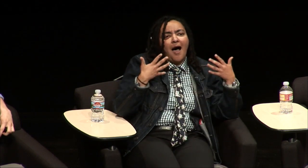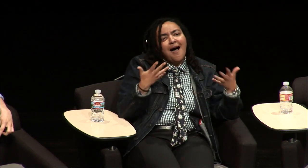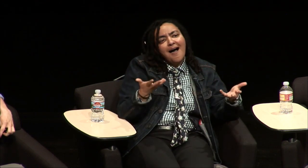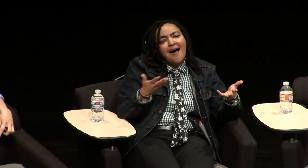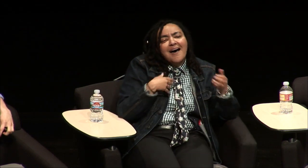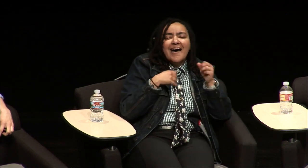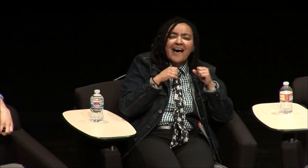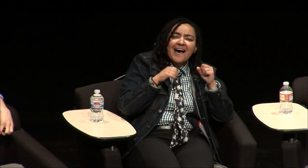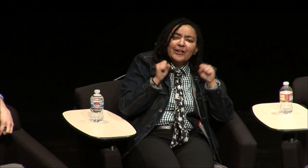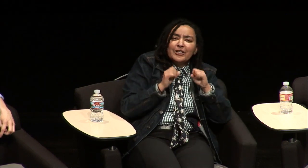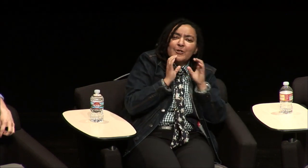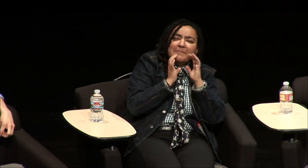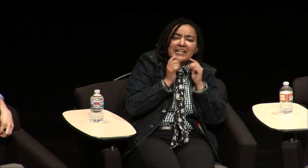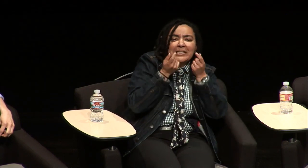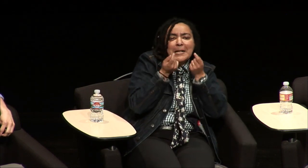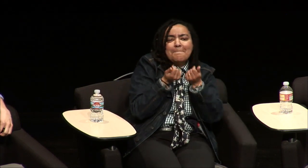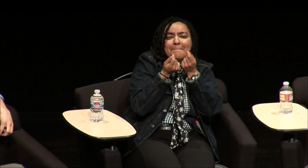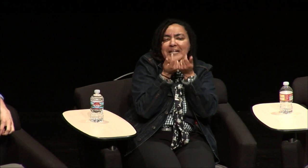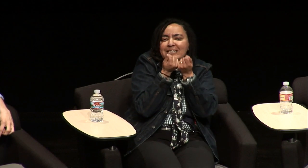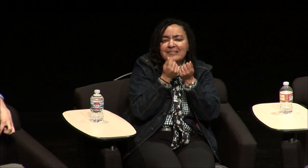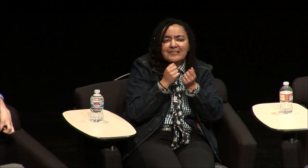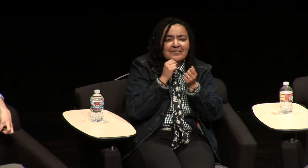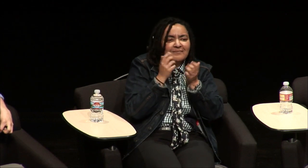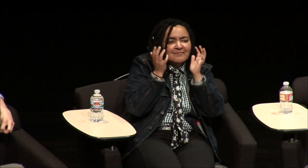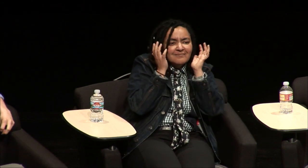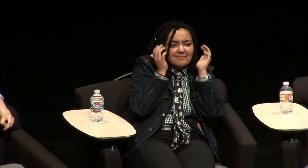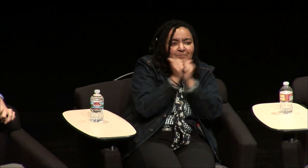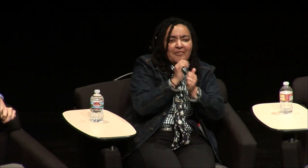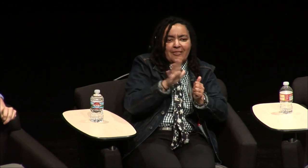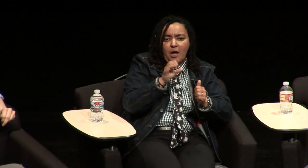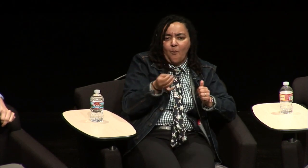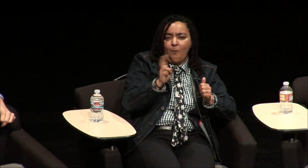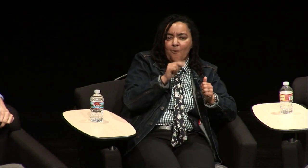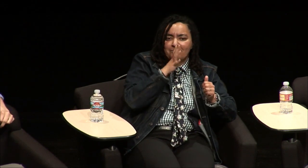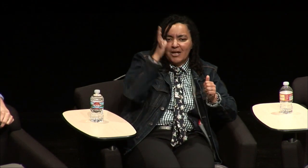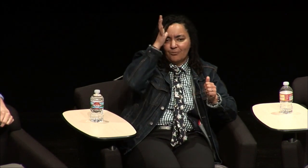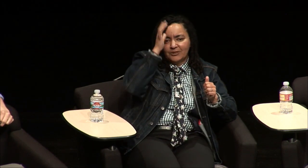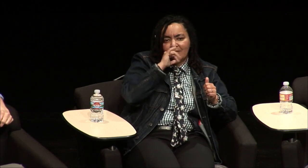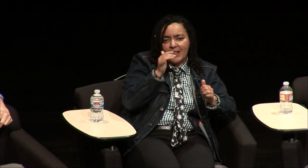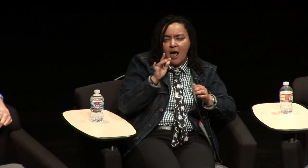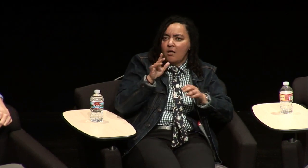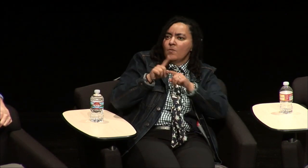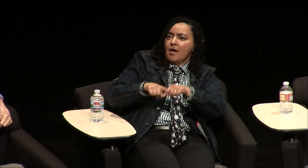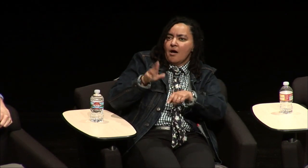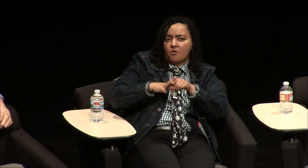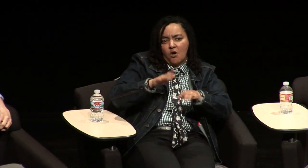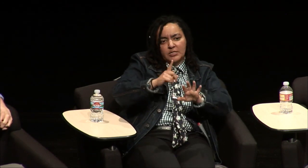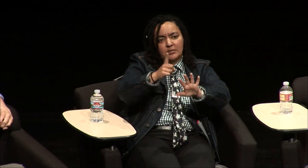thrive your deaf child would be able to communicate even in a very basic way